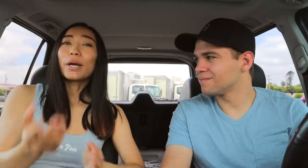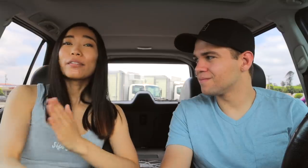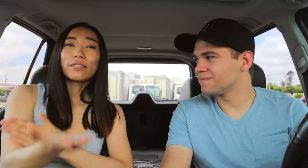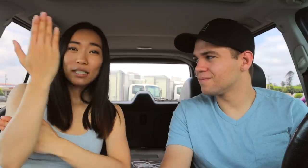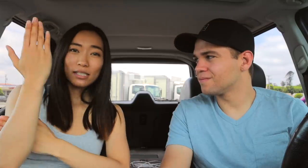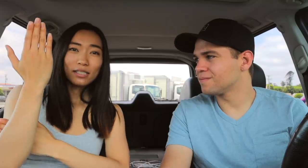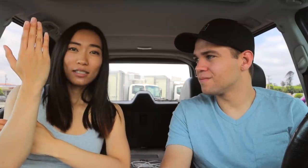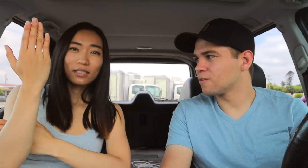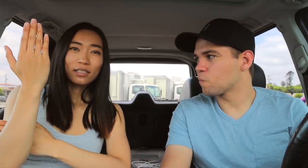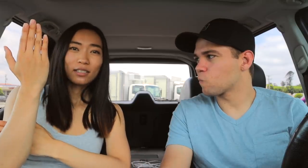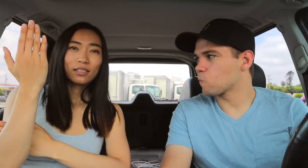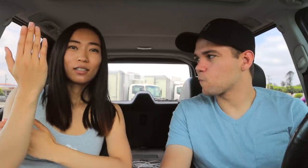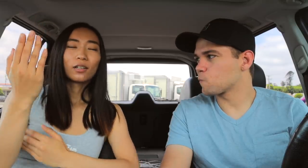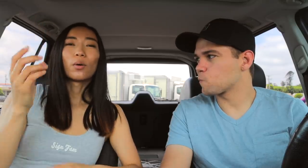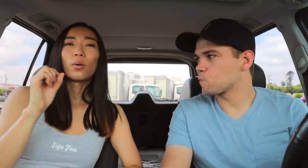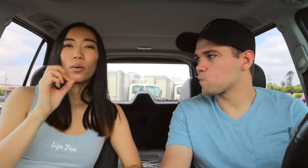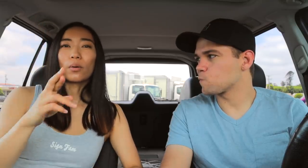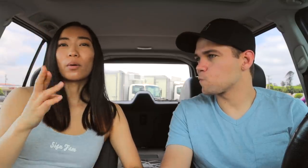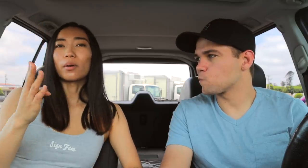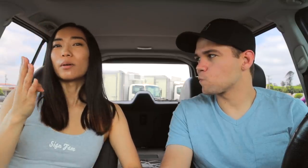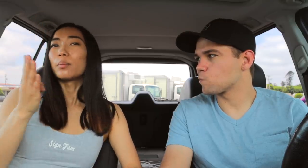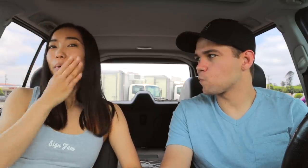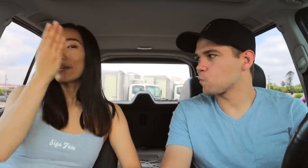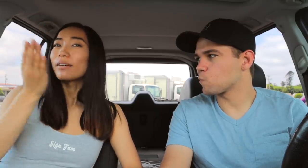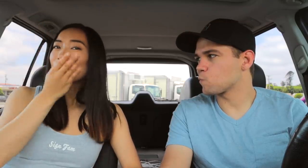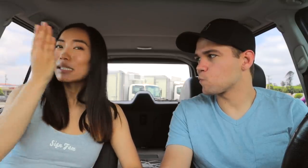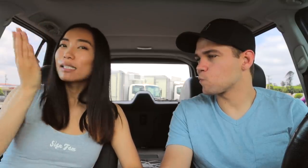breakfast or breakfast.